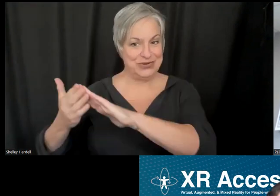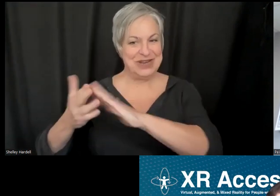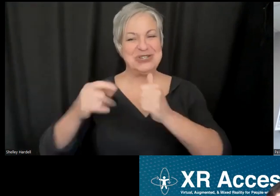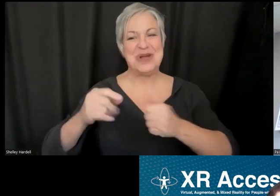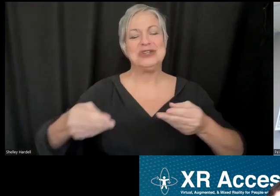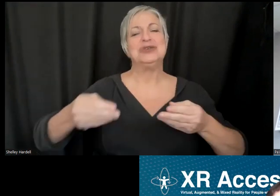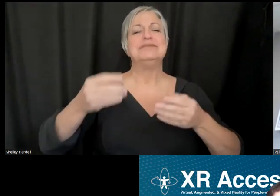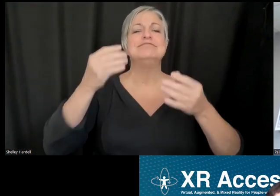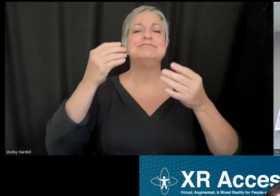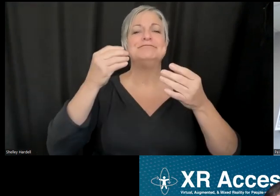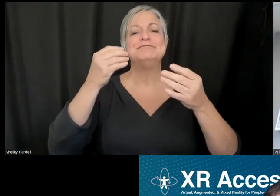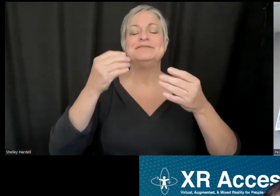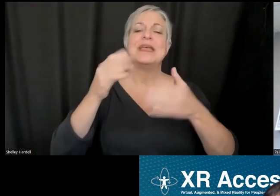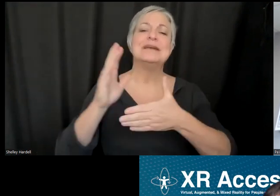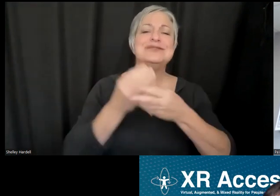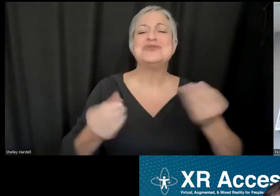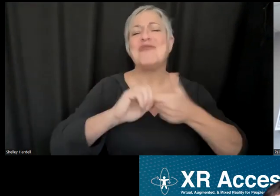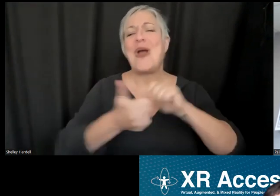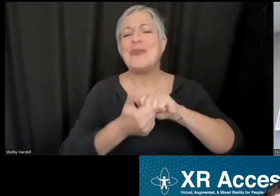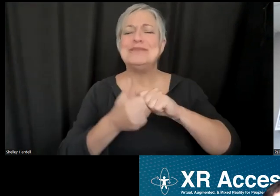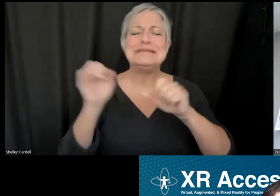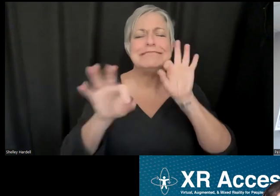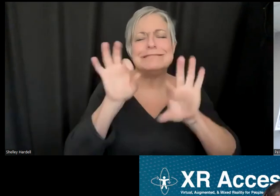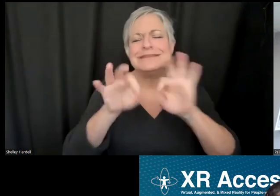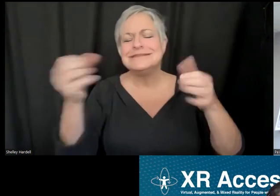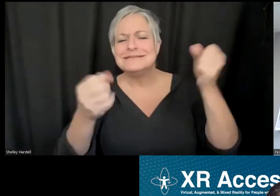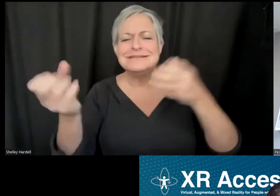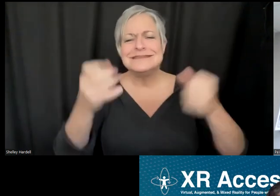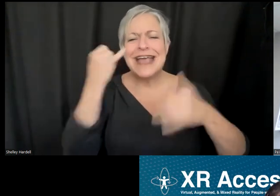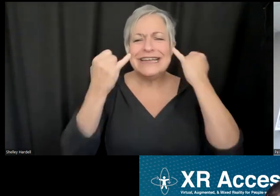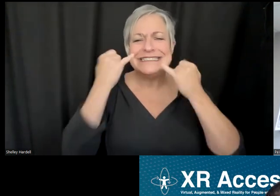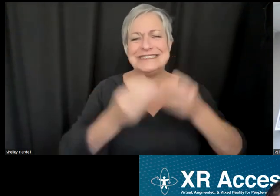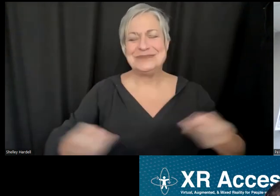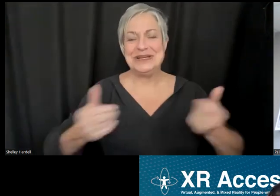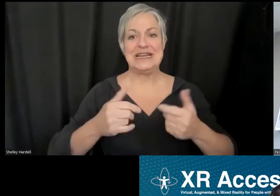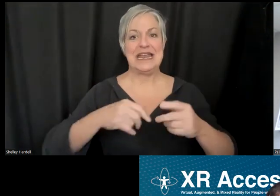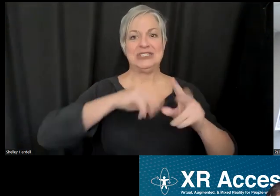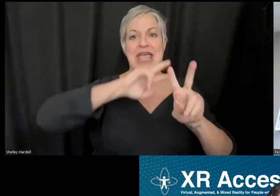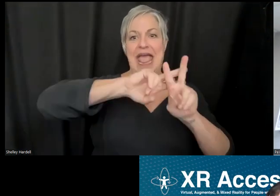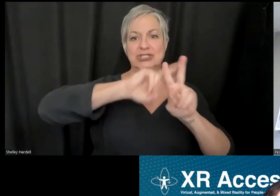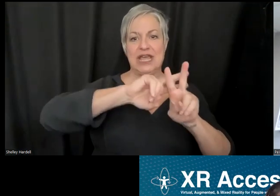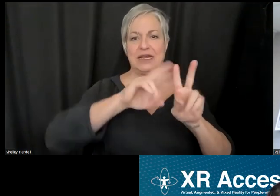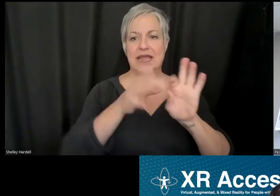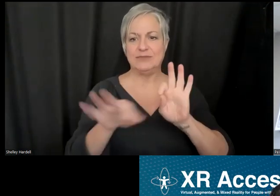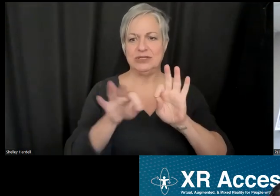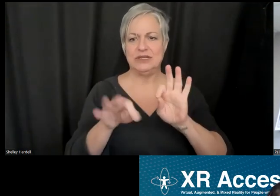these problems. I think #Captions is going to be the